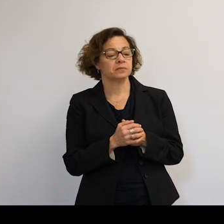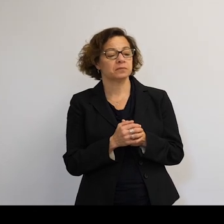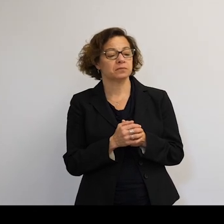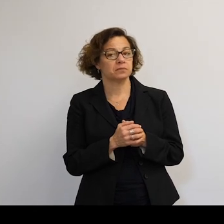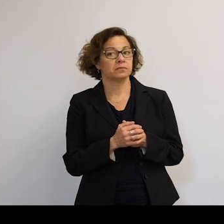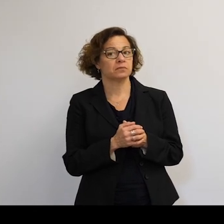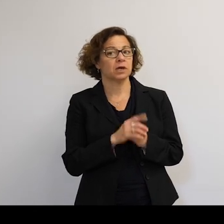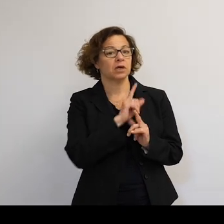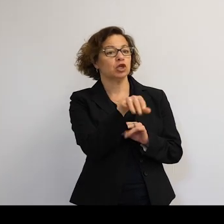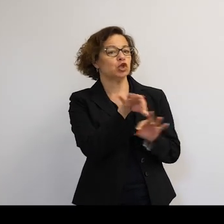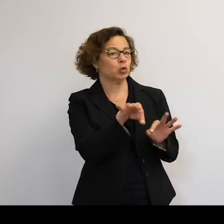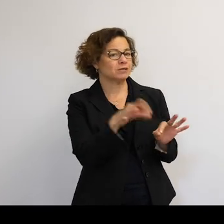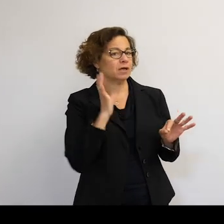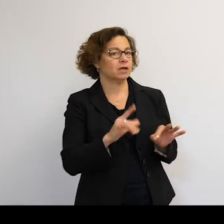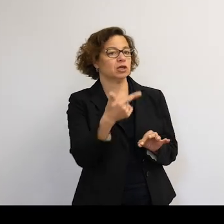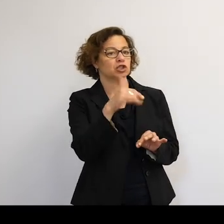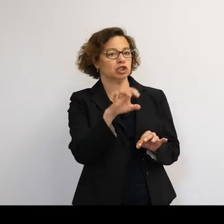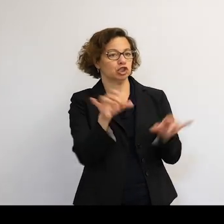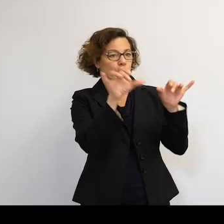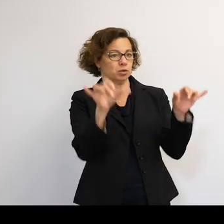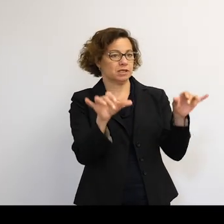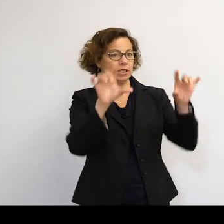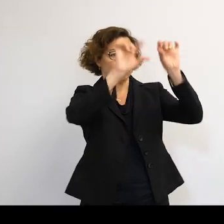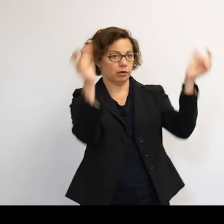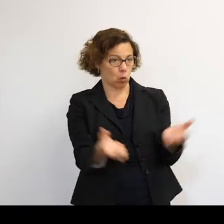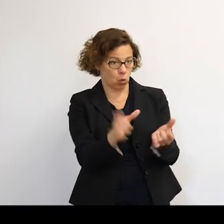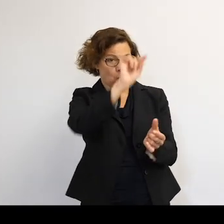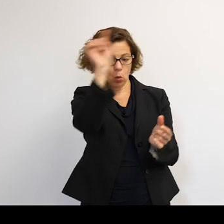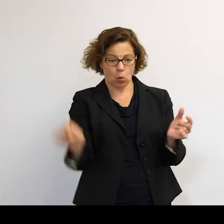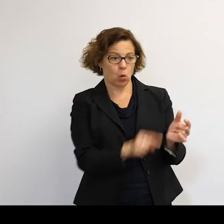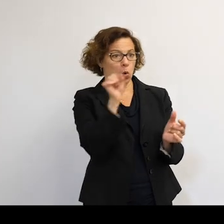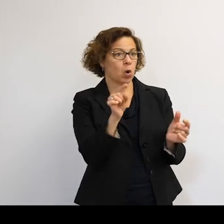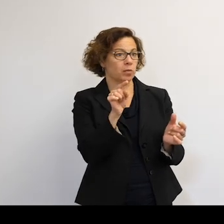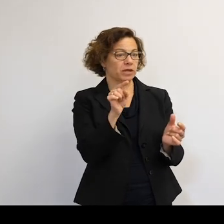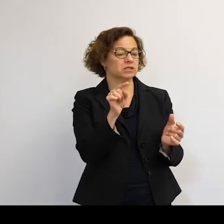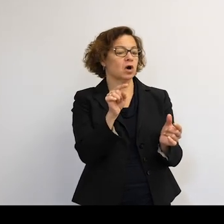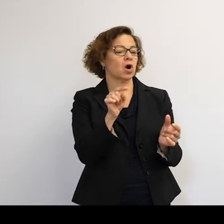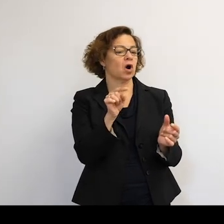You explained earlier how geostationary orbits are balanced exactly with velocity and altitude